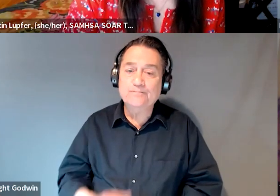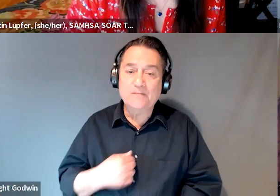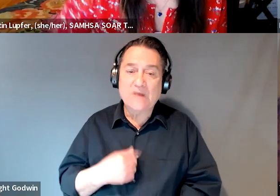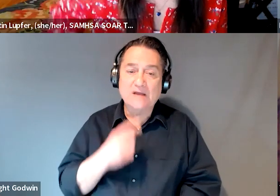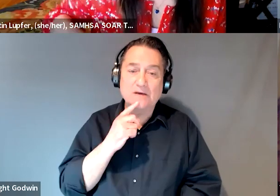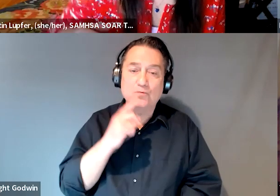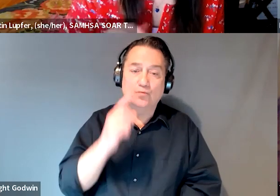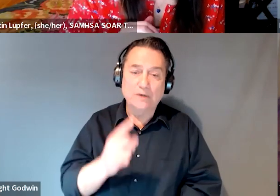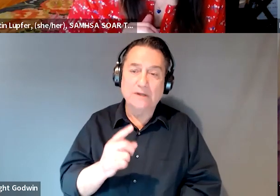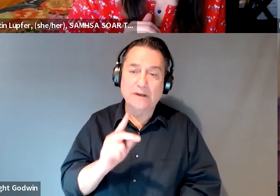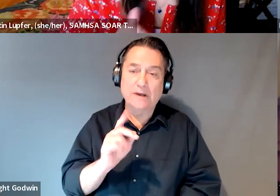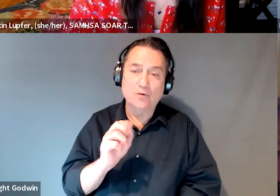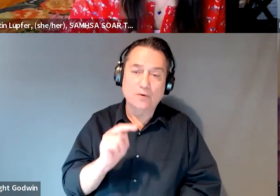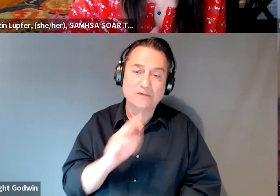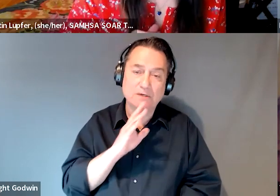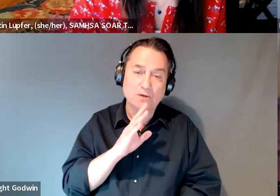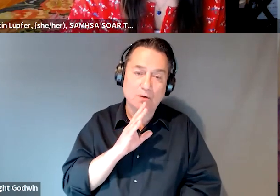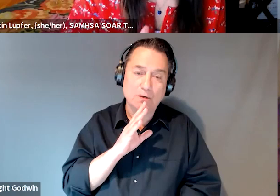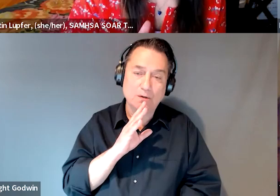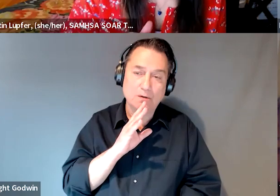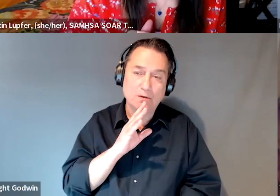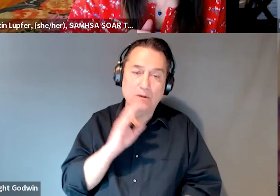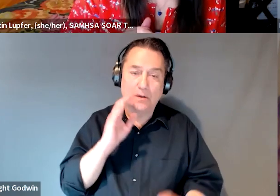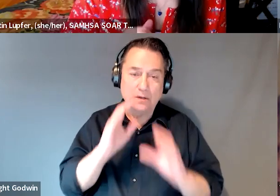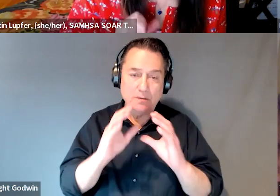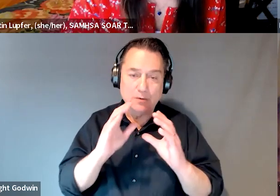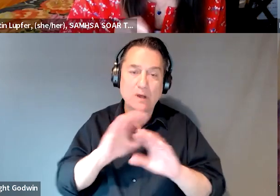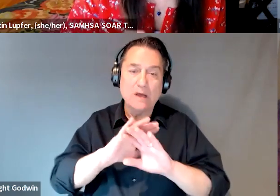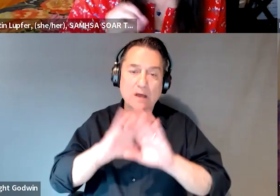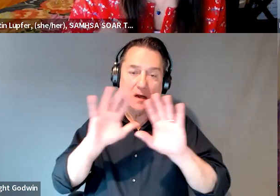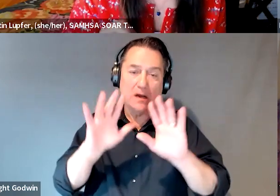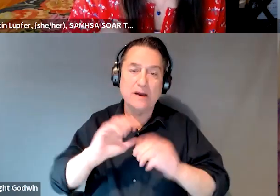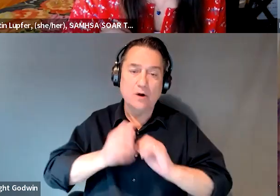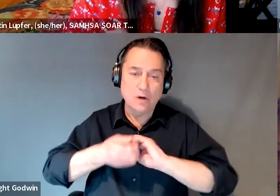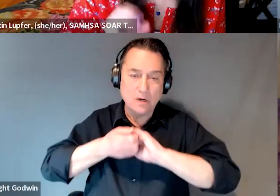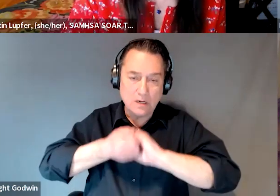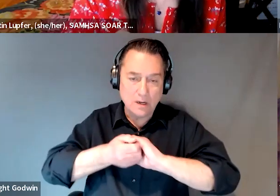that this kind of the communication, this clear collaboration between the SOAR provider and,